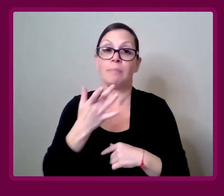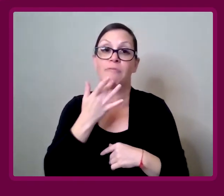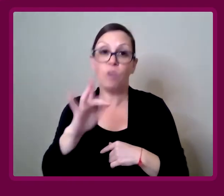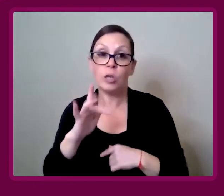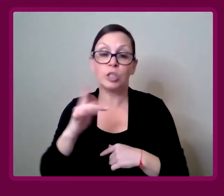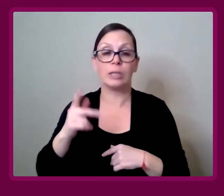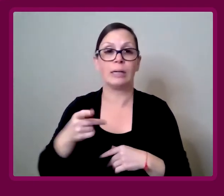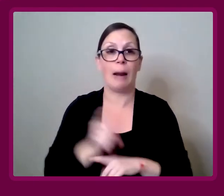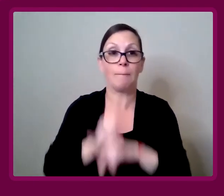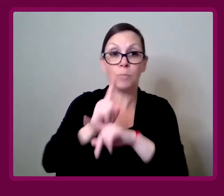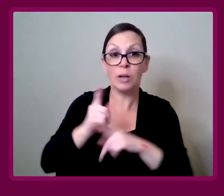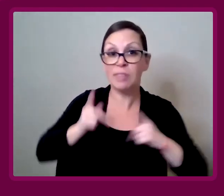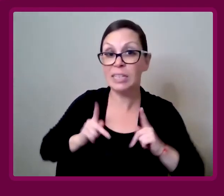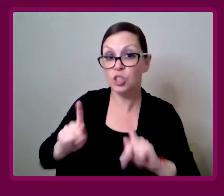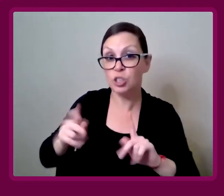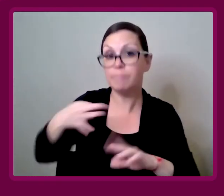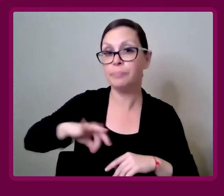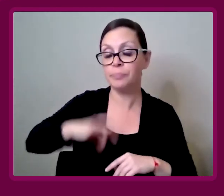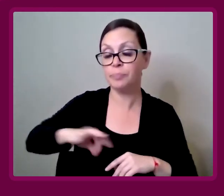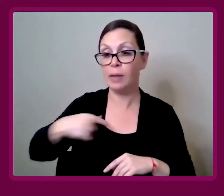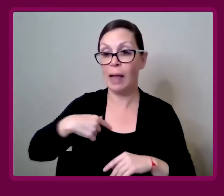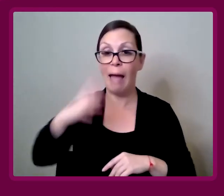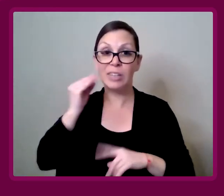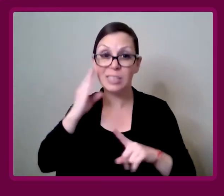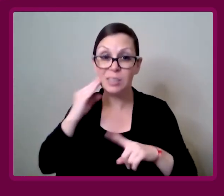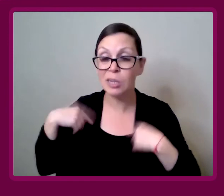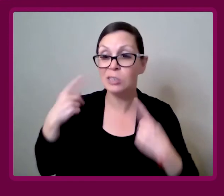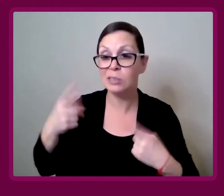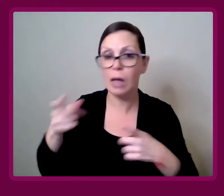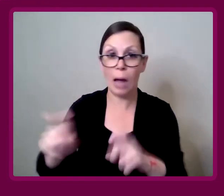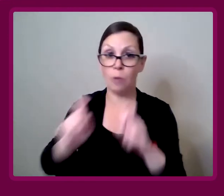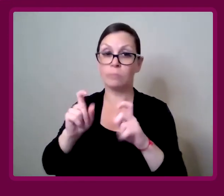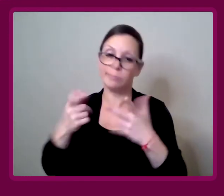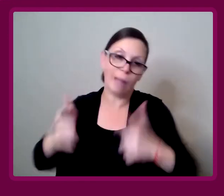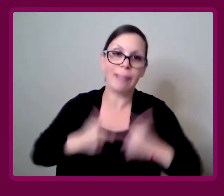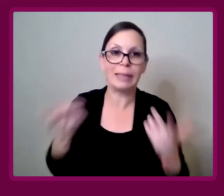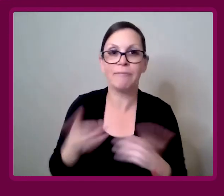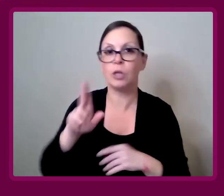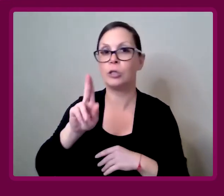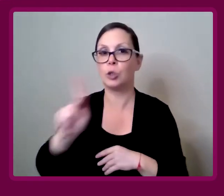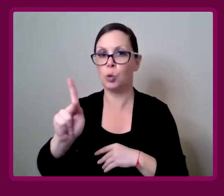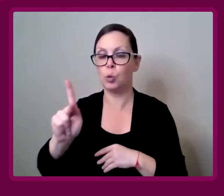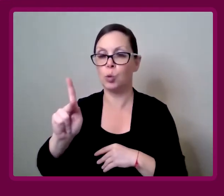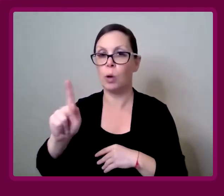I'm privileged that I live in the UK.